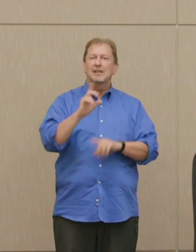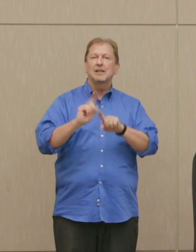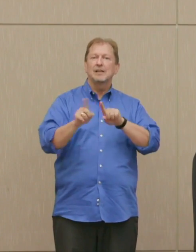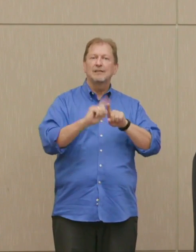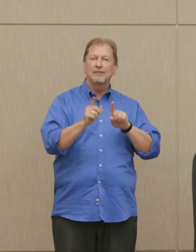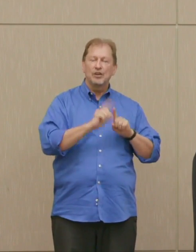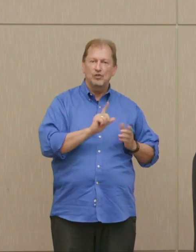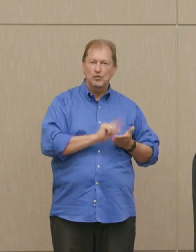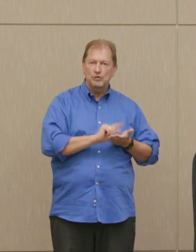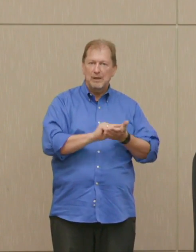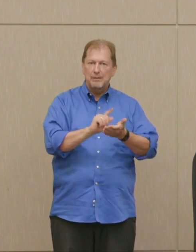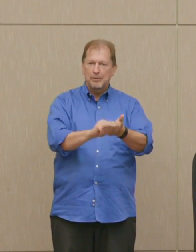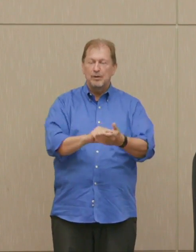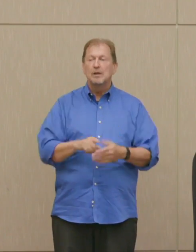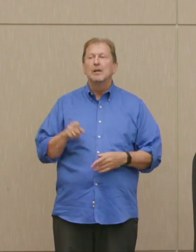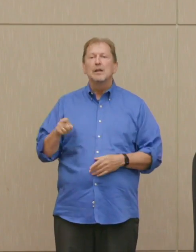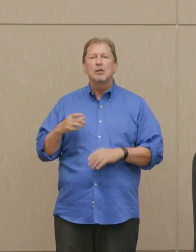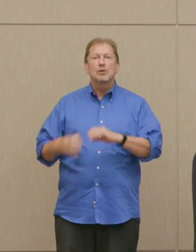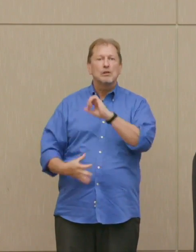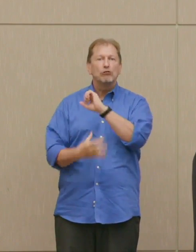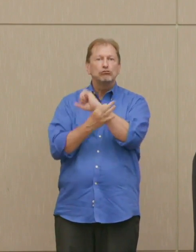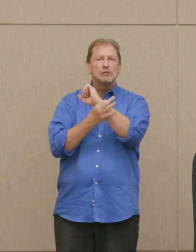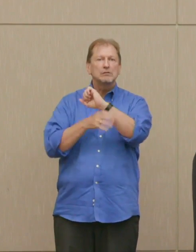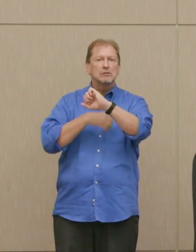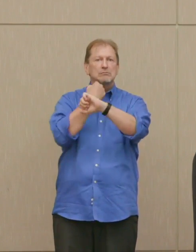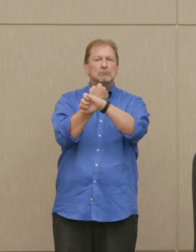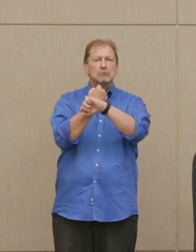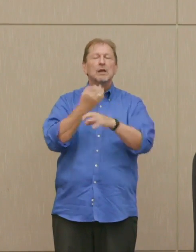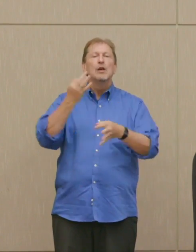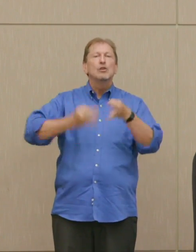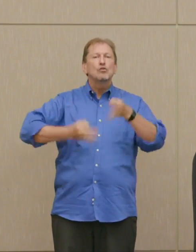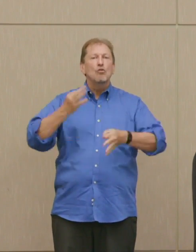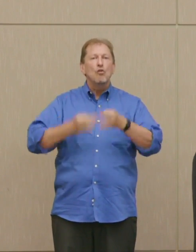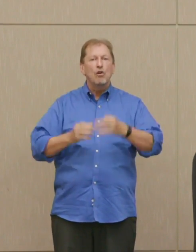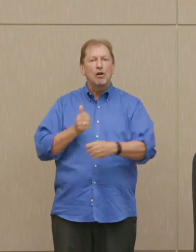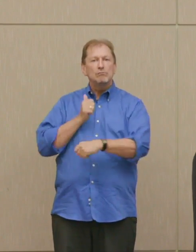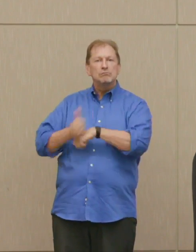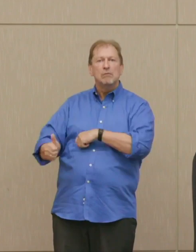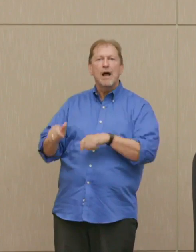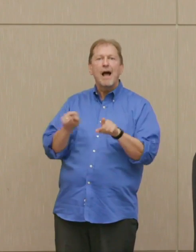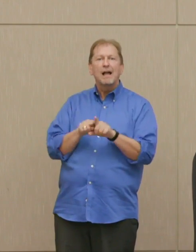Dr. Ellsberg was arrested and tried on 12 felony counts concerning this security breach,